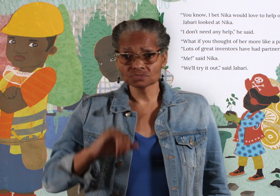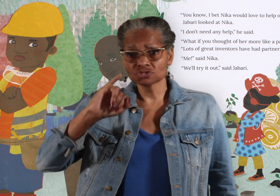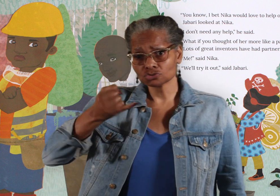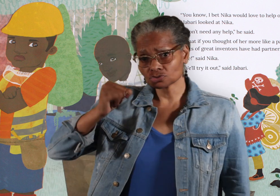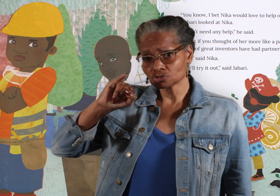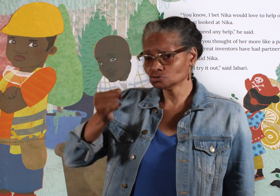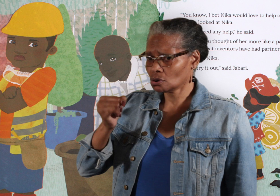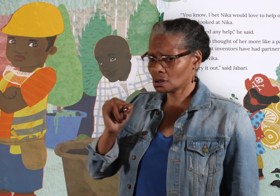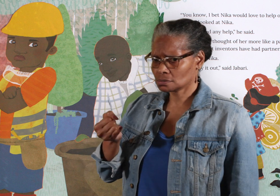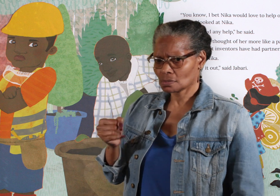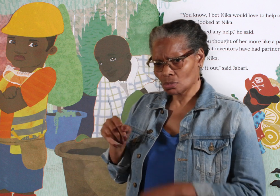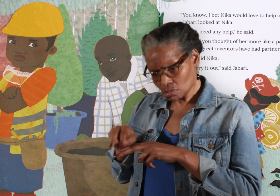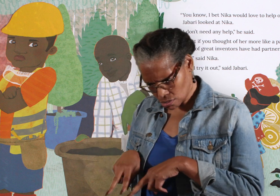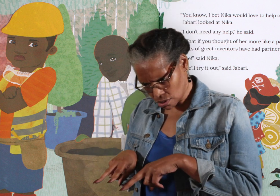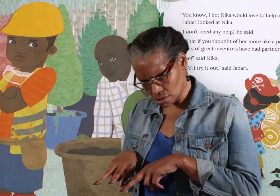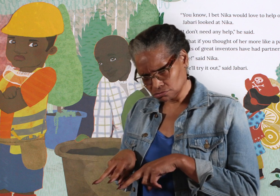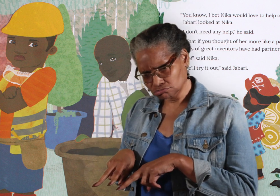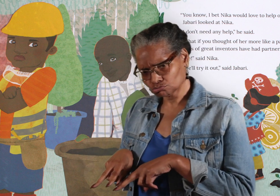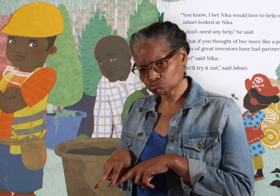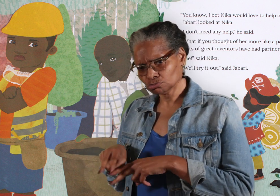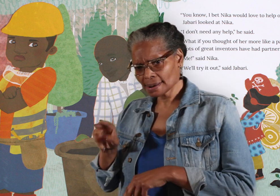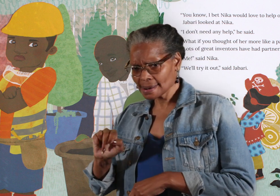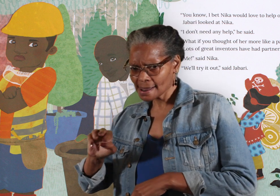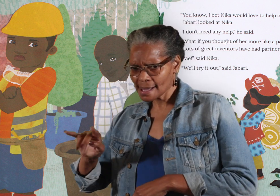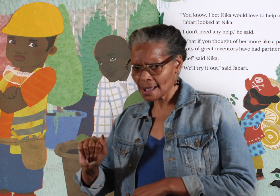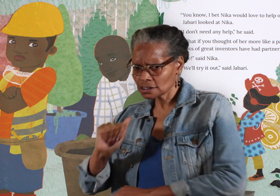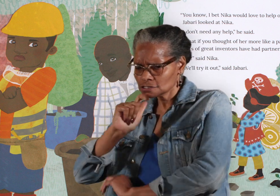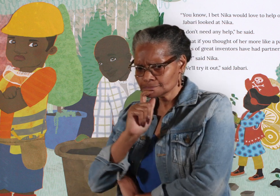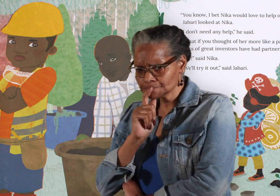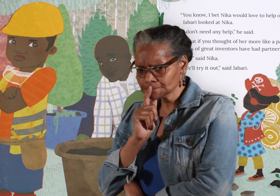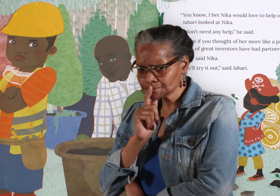Jabari looked at Nika.